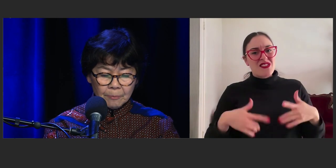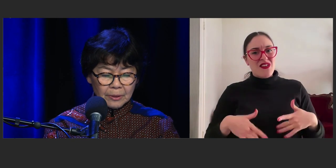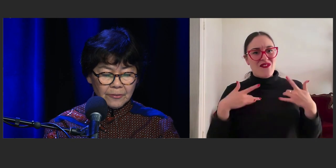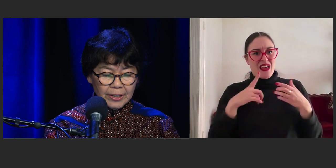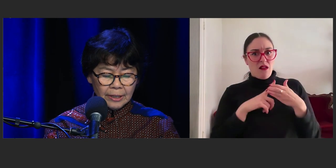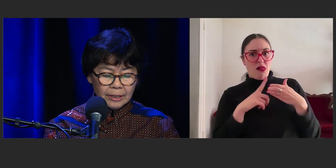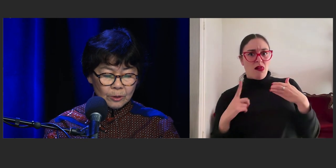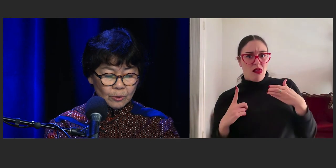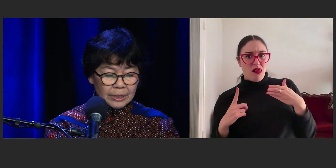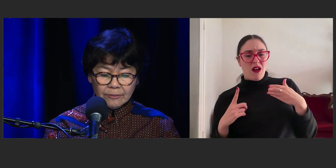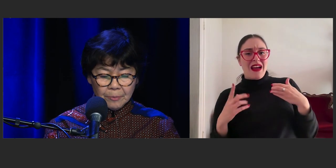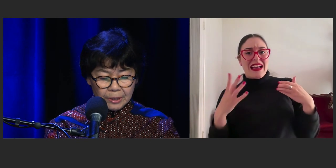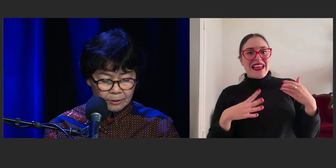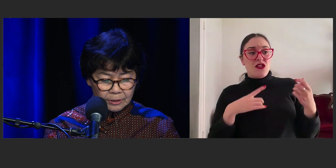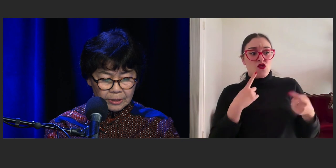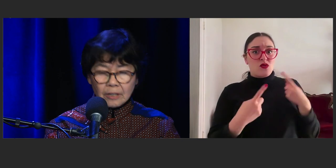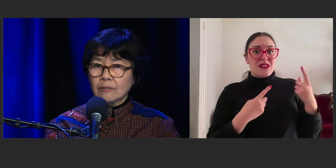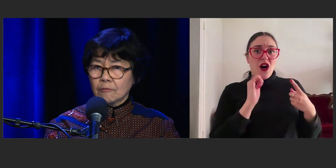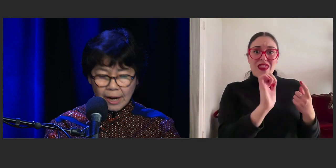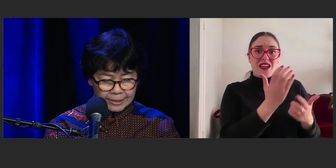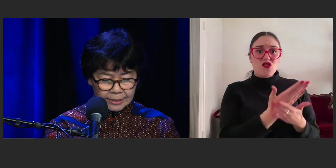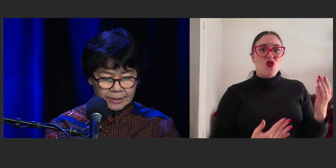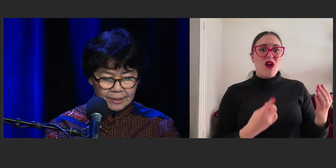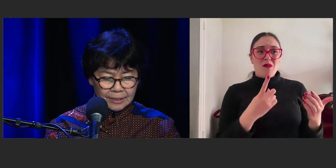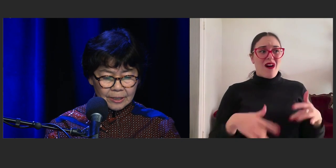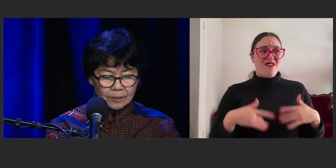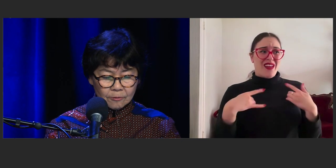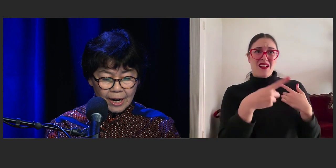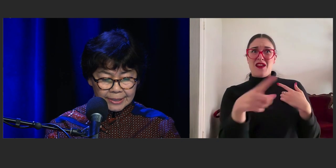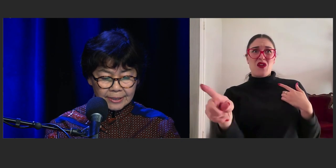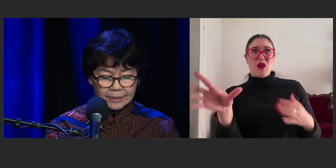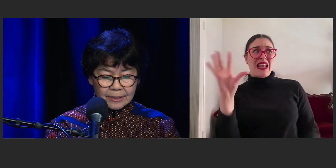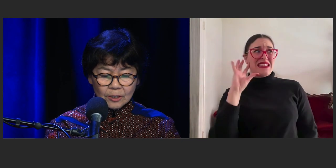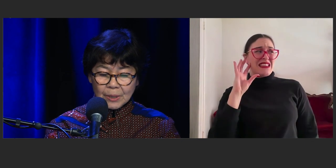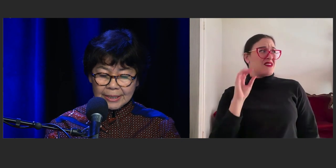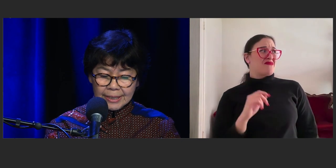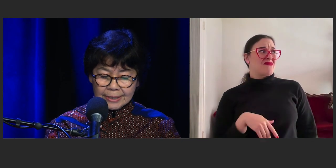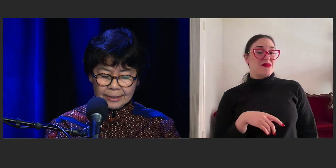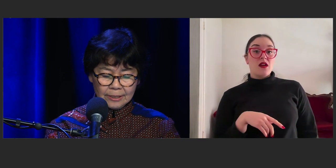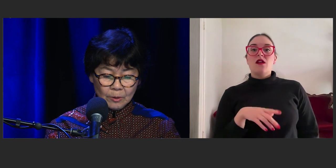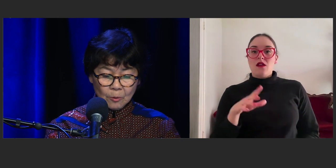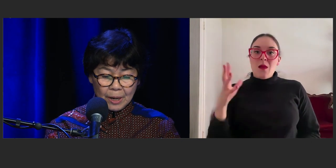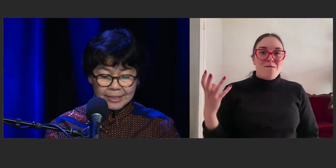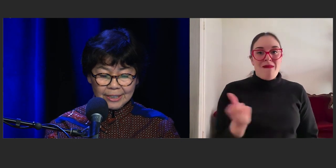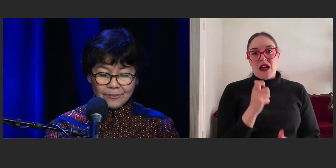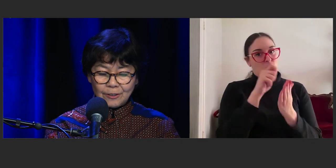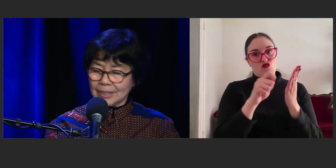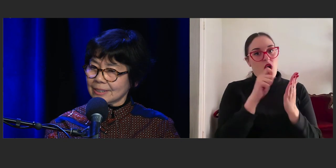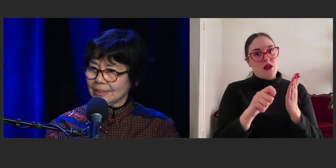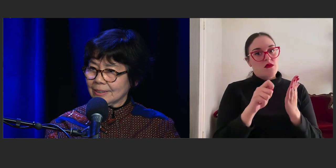"but fear it will never be heard, write it, "write it, we need it, we are waiting for it."